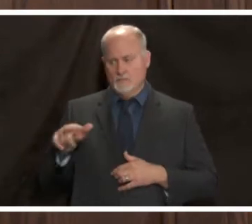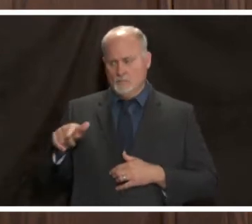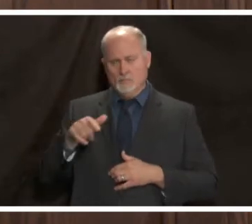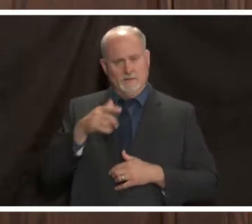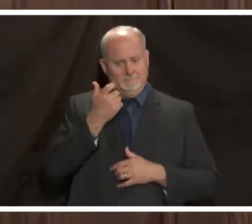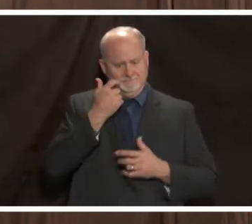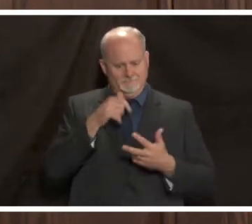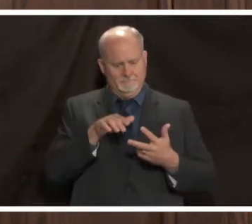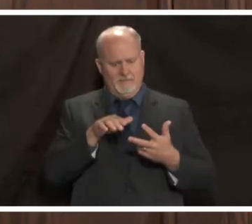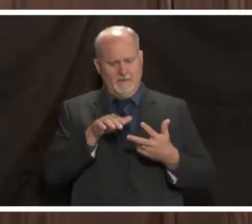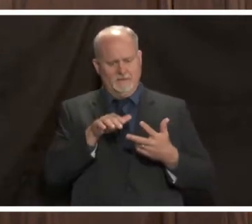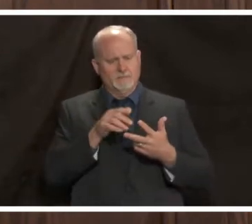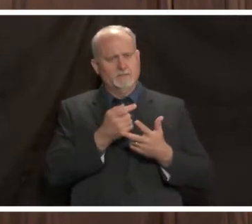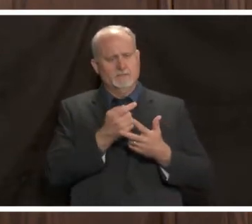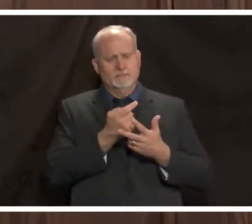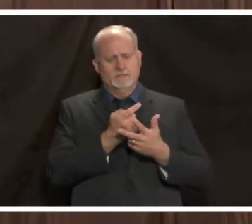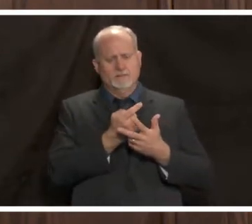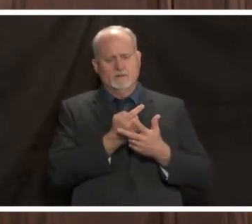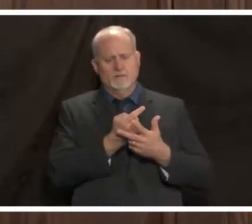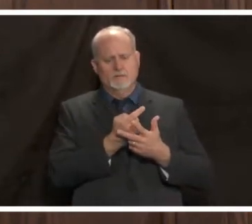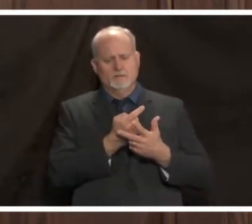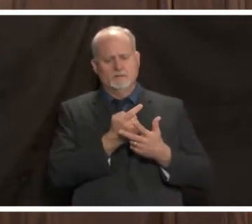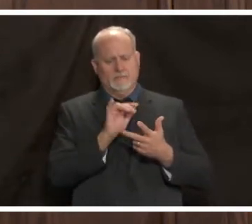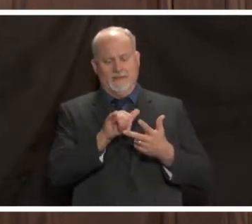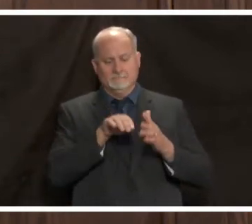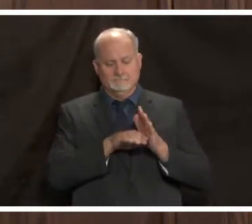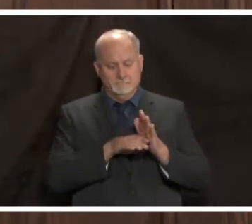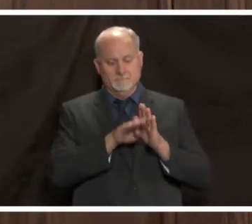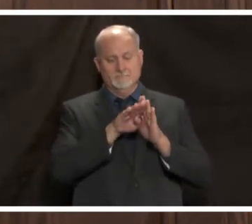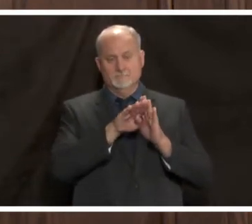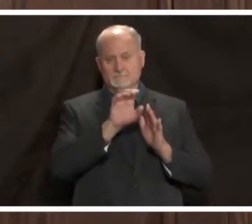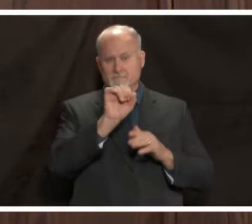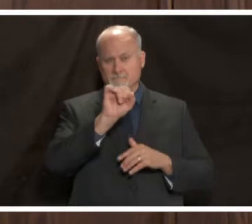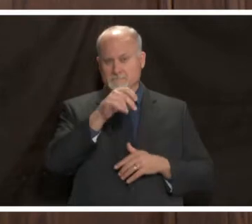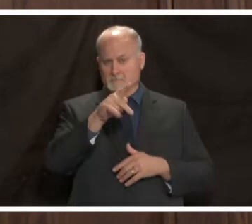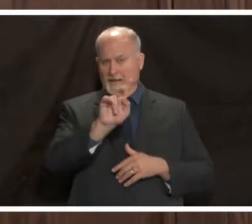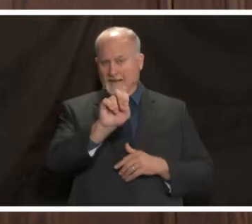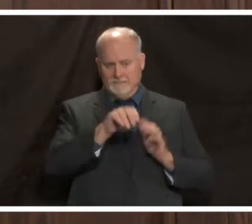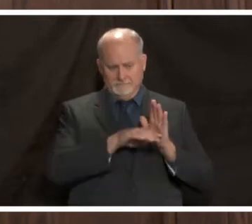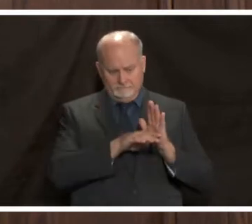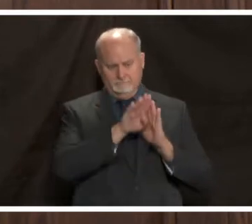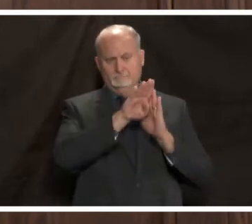about a week and a half later those cases turn into tran hospitalizations for a number of folks